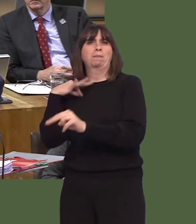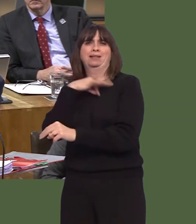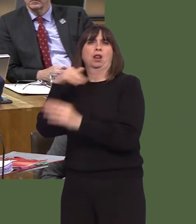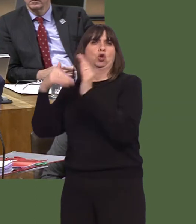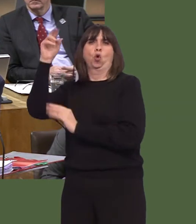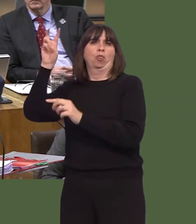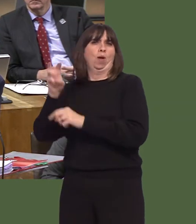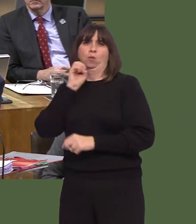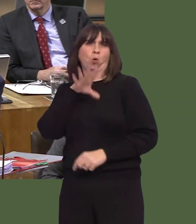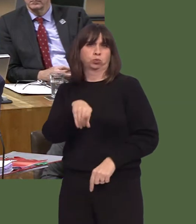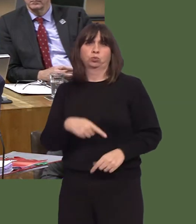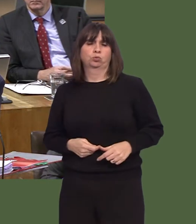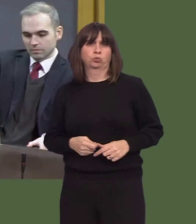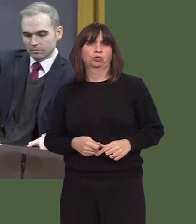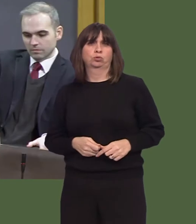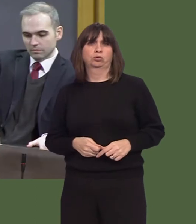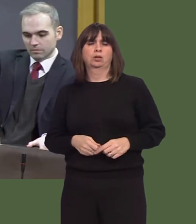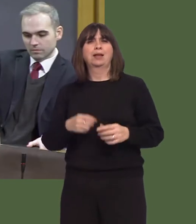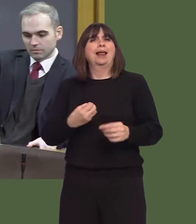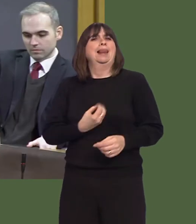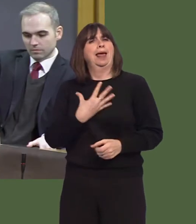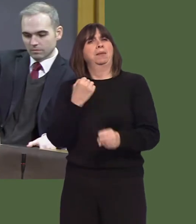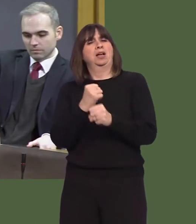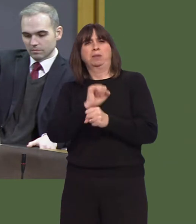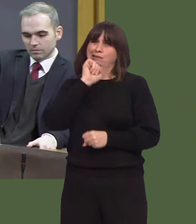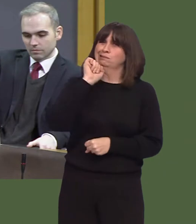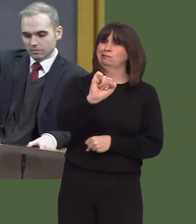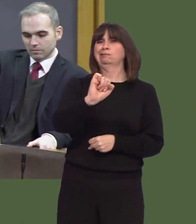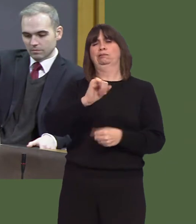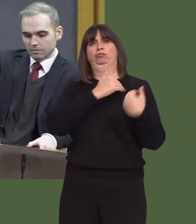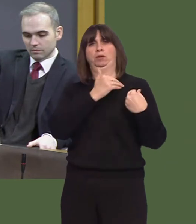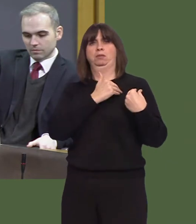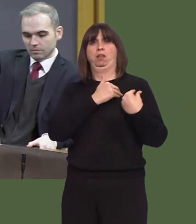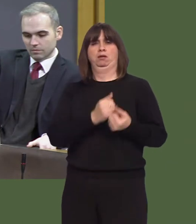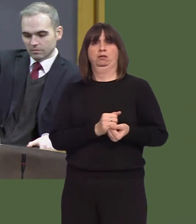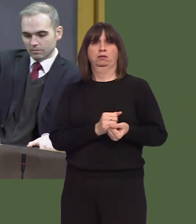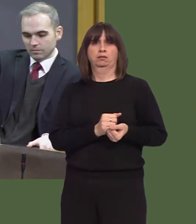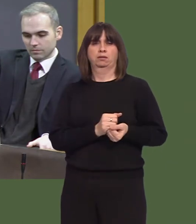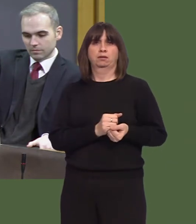No Westminster Government will do this for us; it's your Labour Government's responsibility.